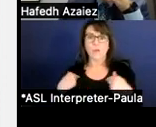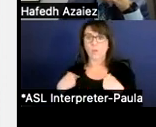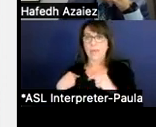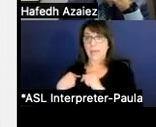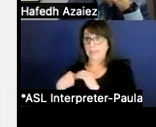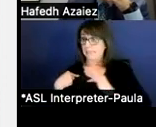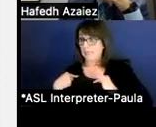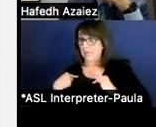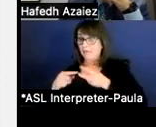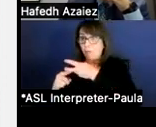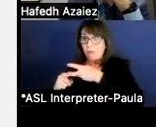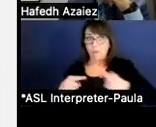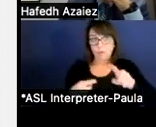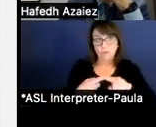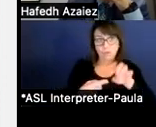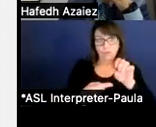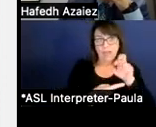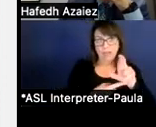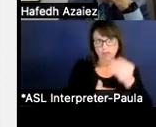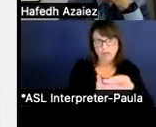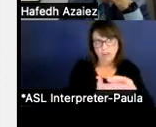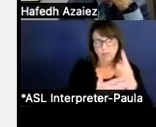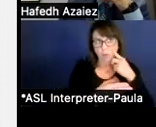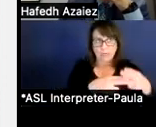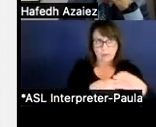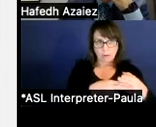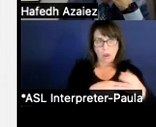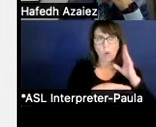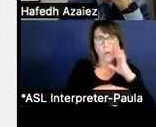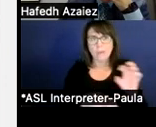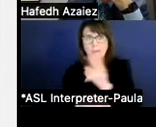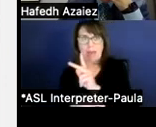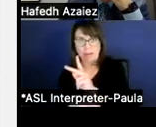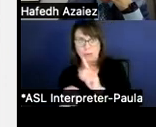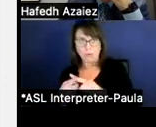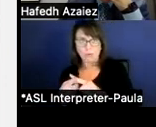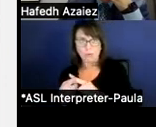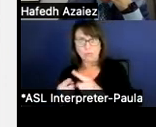that we have to move back to our general operating budget. And those positions, as you see, are listed. They're on the left.